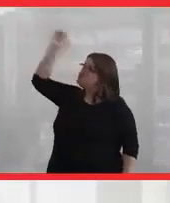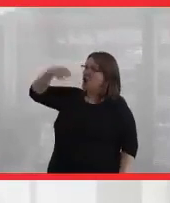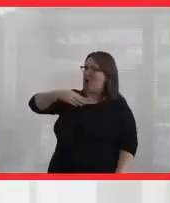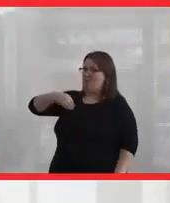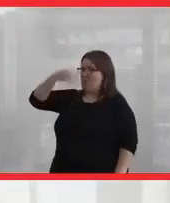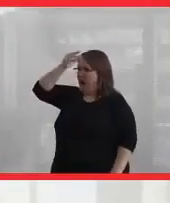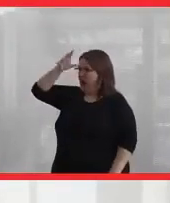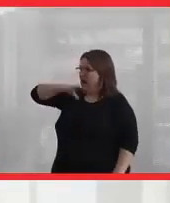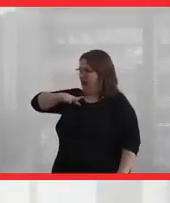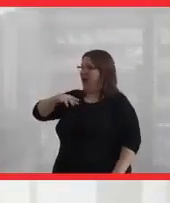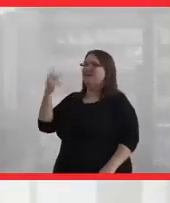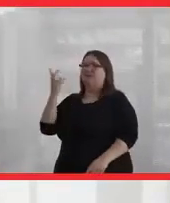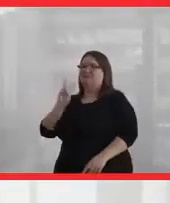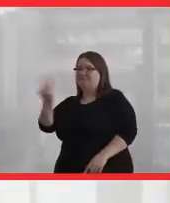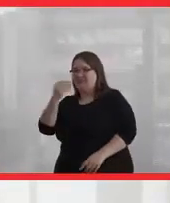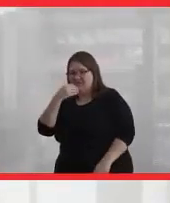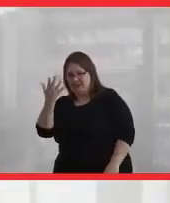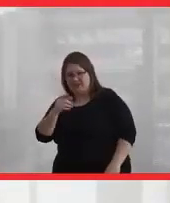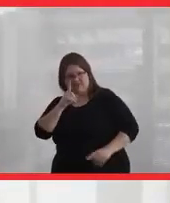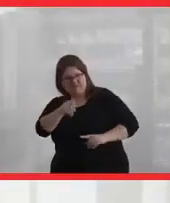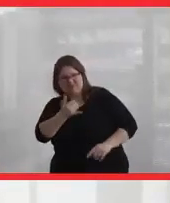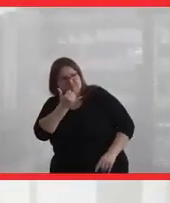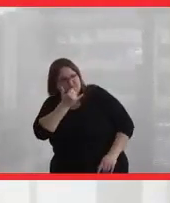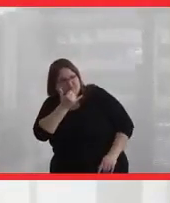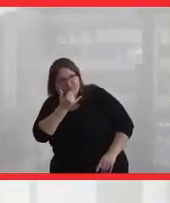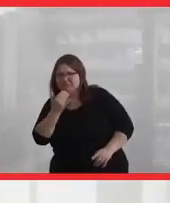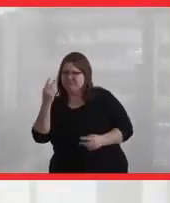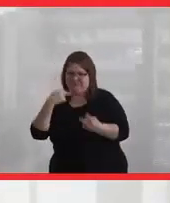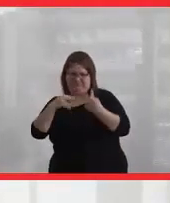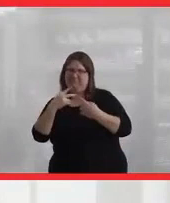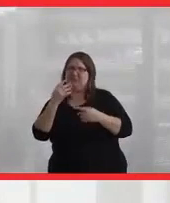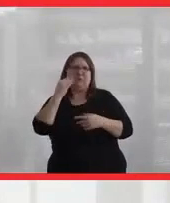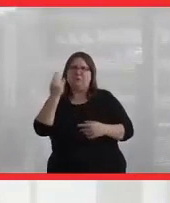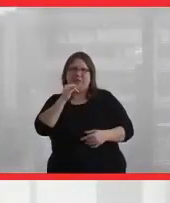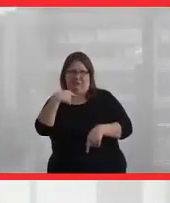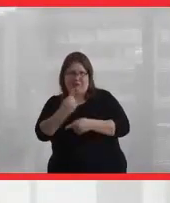and he took me out for lunch and asked me what was wrong, because he knew I wasn't quite right at the time.